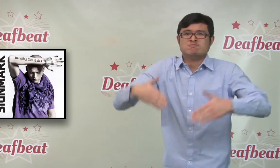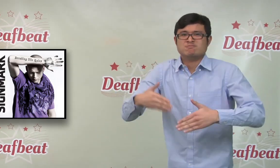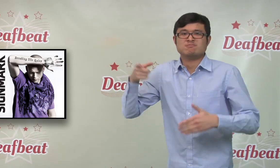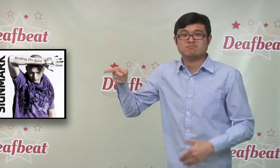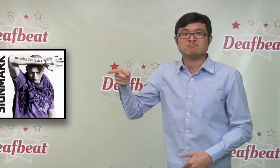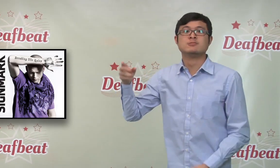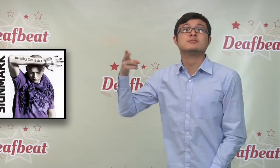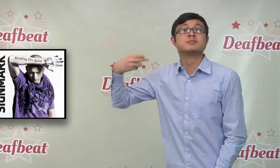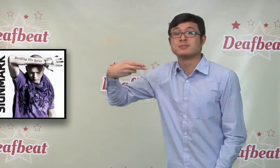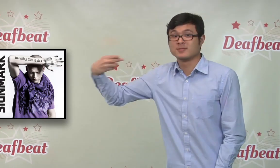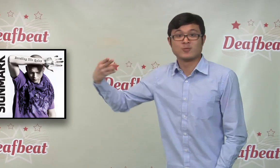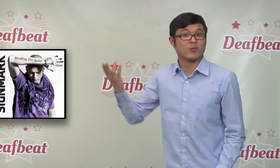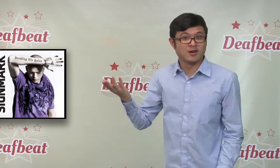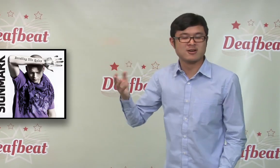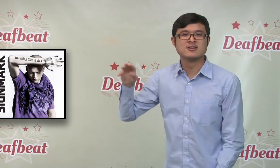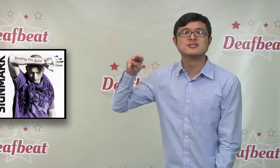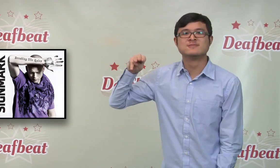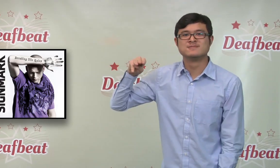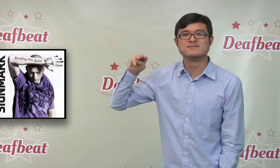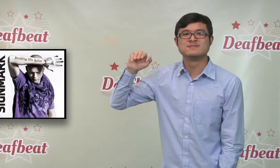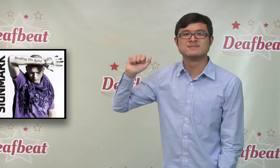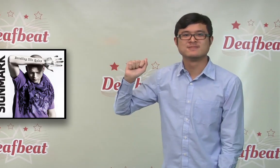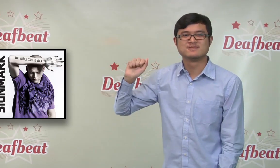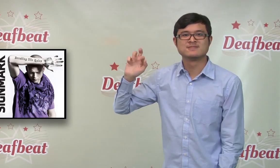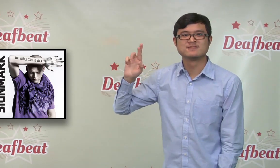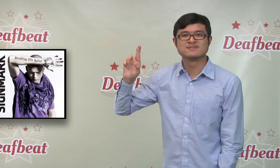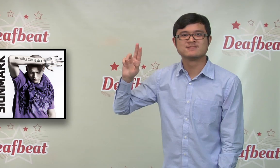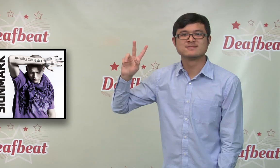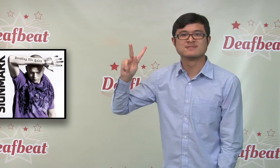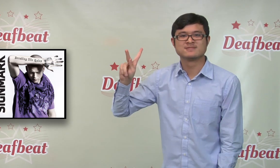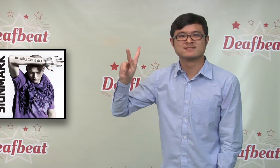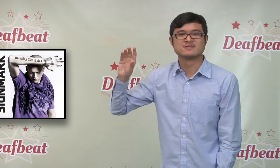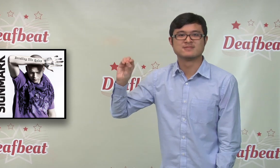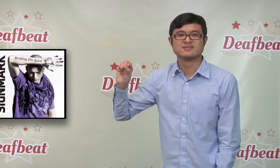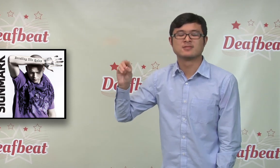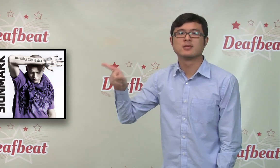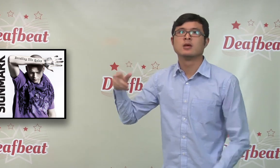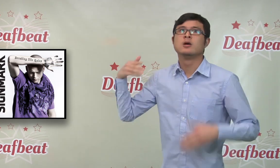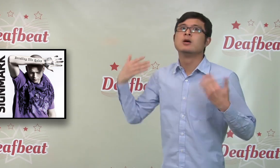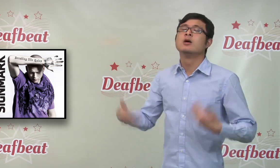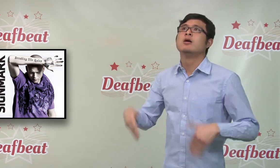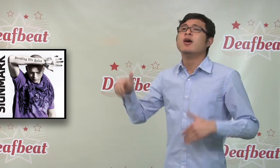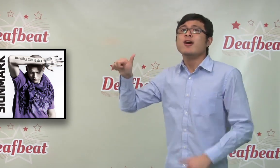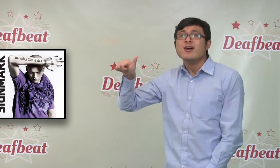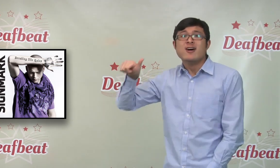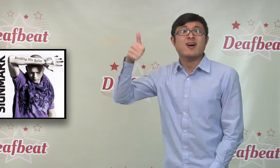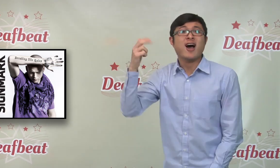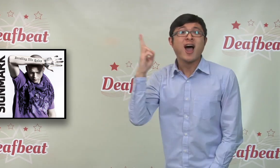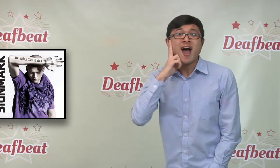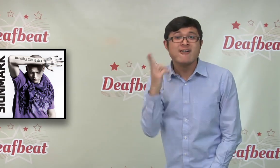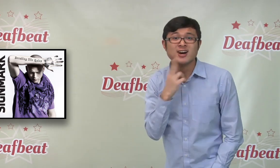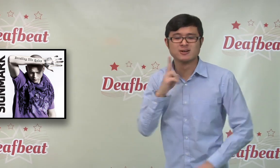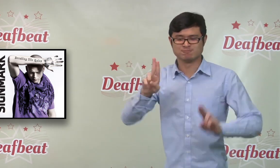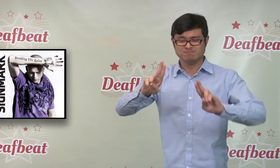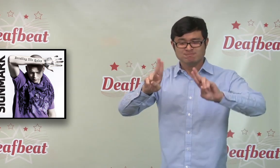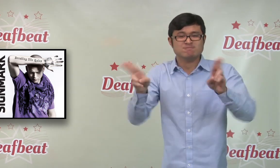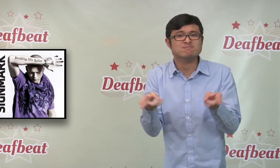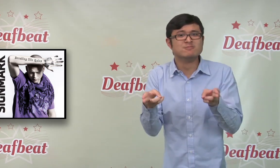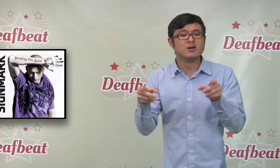become the first deaf person to sign an